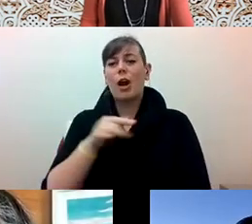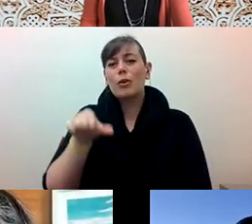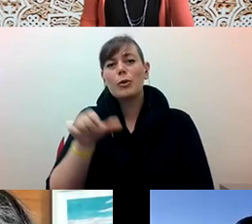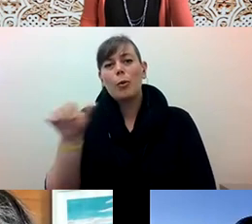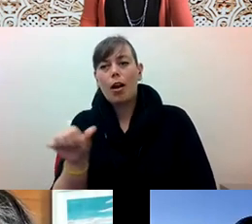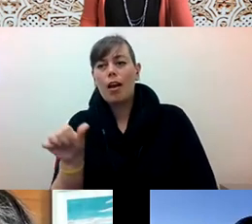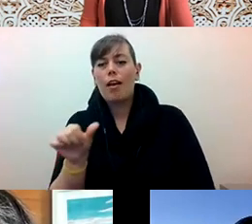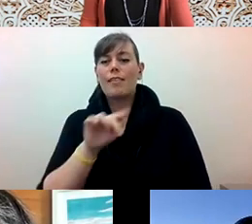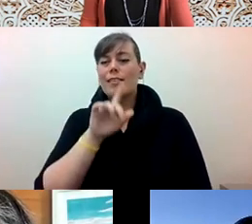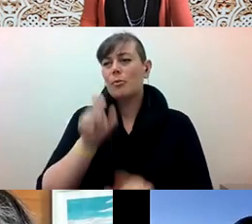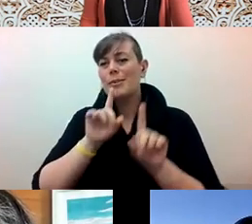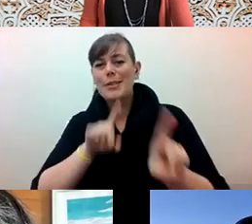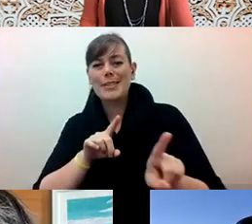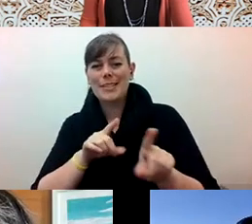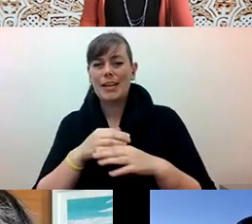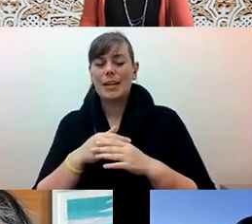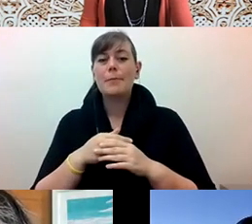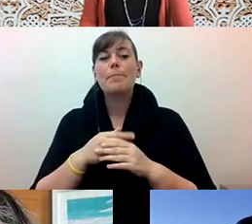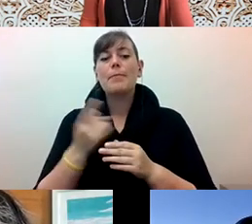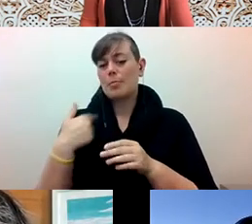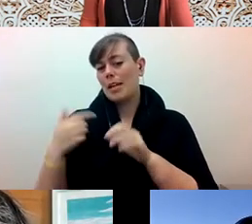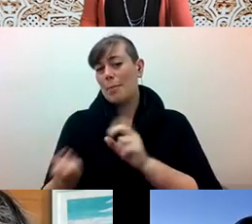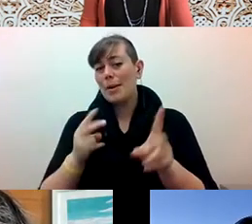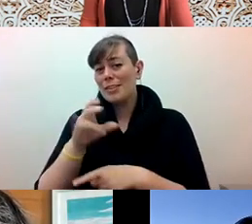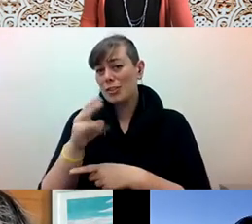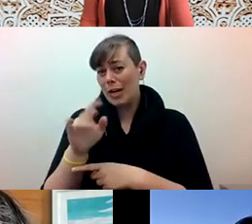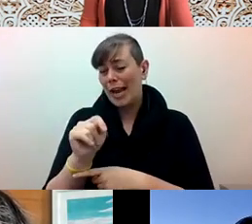Kyle Livie (he/him/his): I also want to call attention to something I put in the chat. The Lytton Center... if you're a student